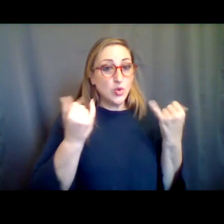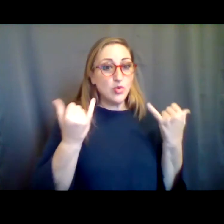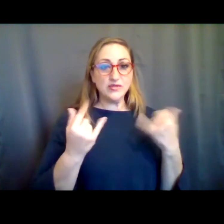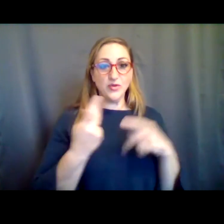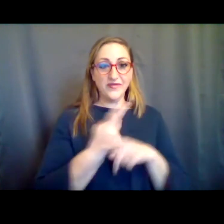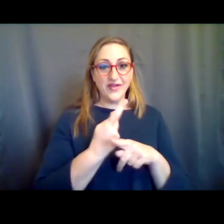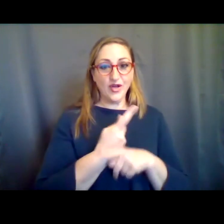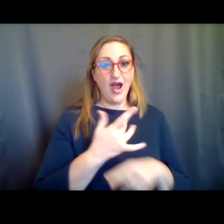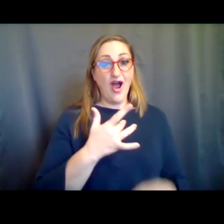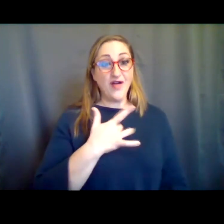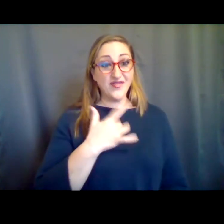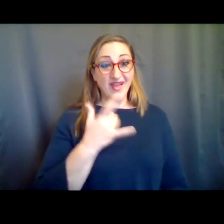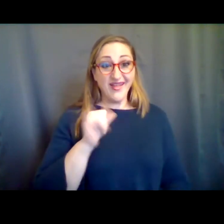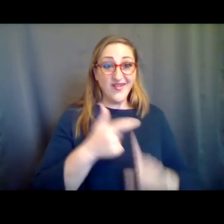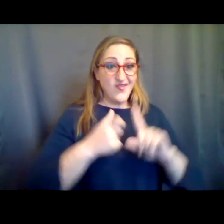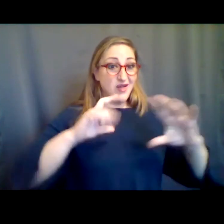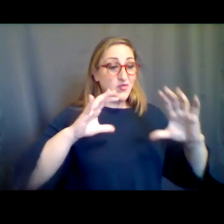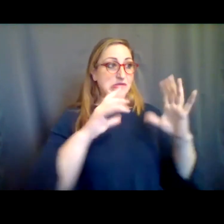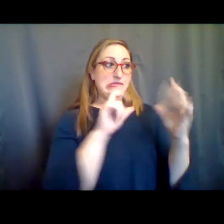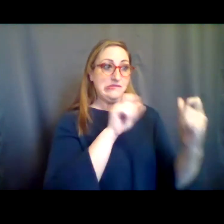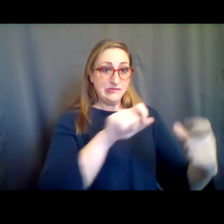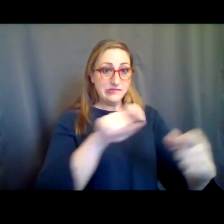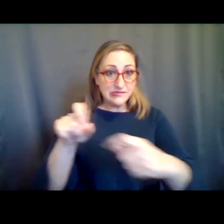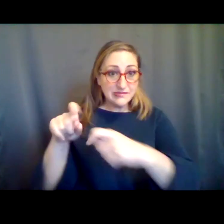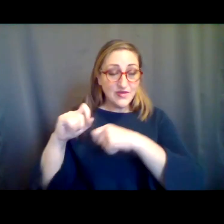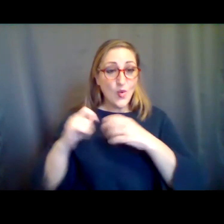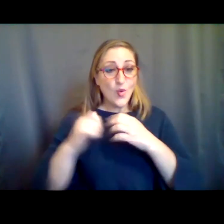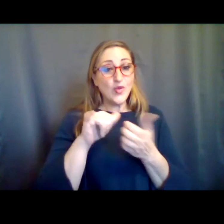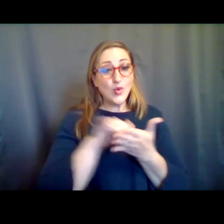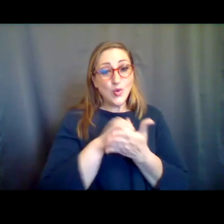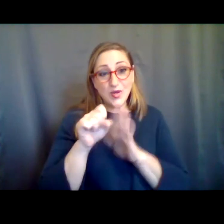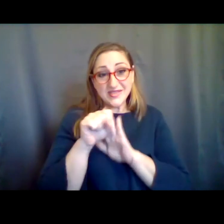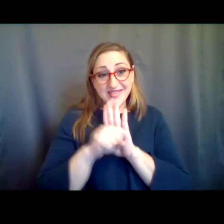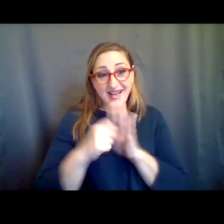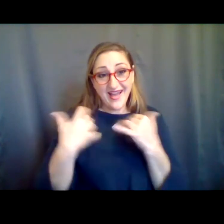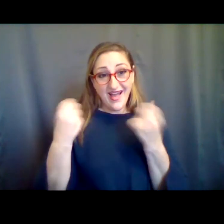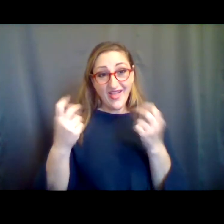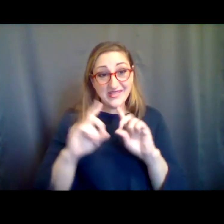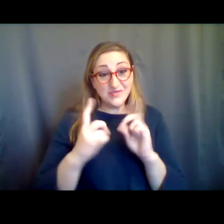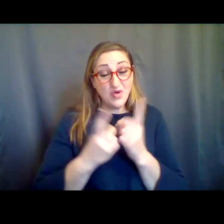apart, just like dancers? So that's where we are right now . Our feelings that we have from the New York State